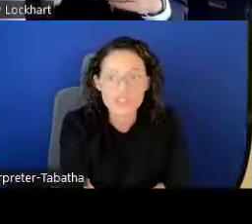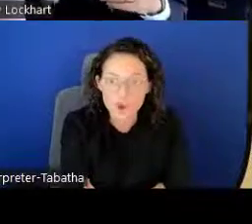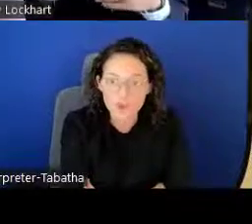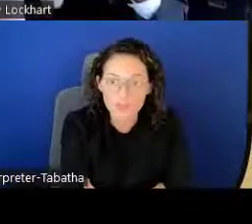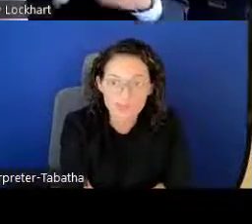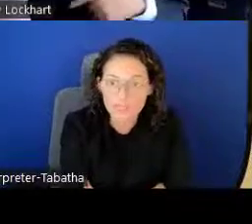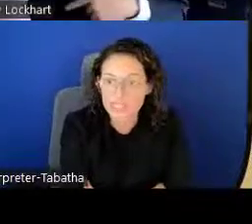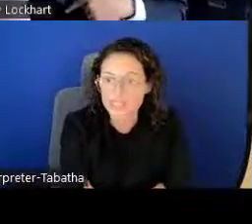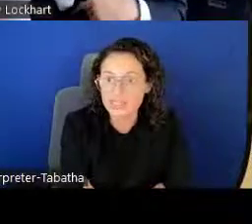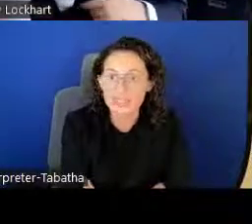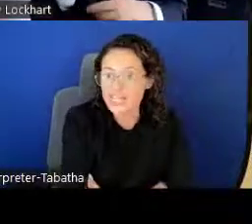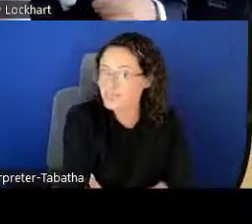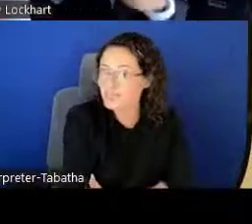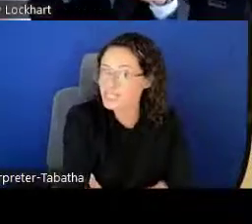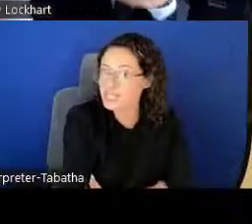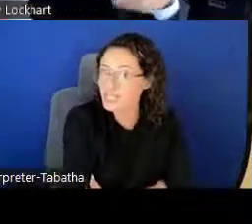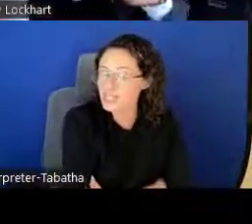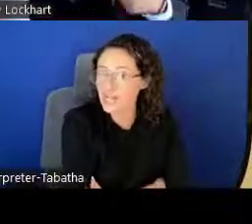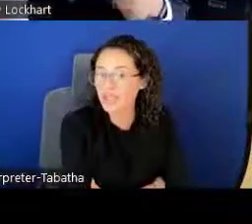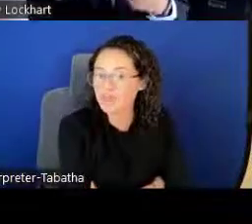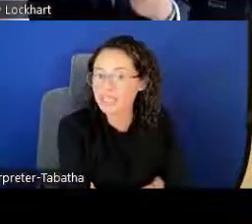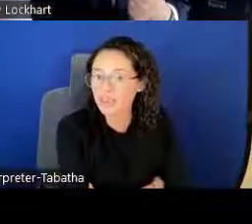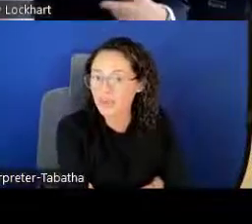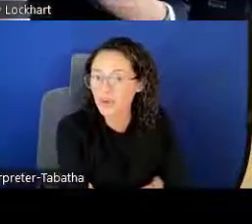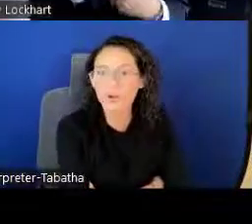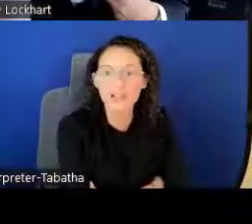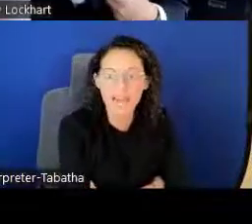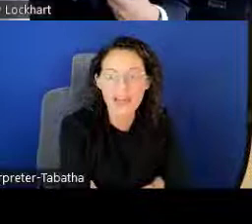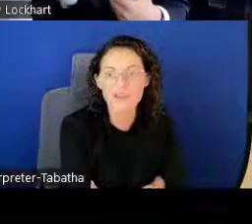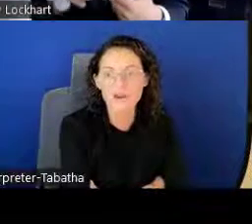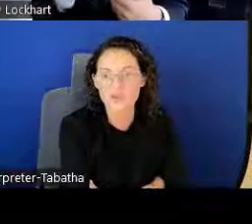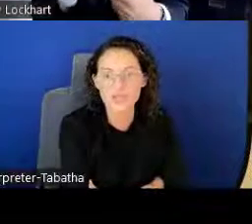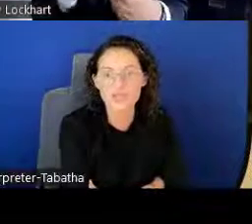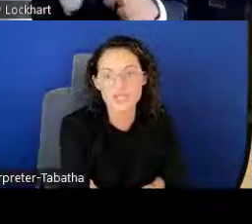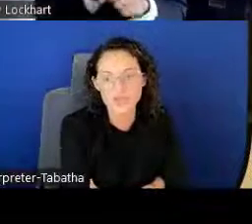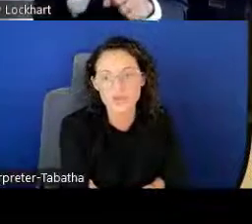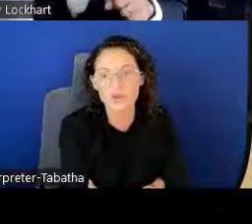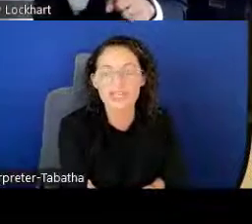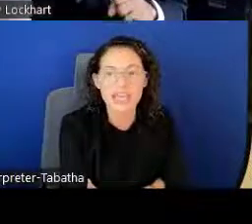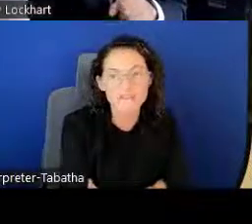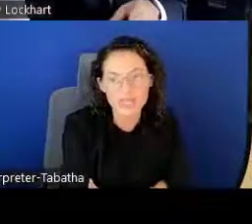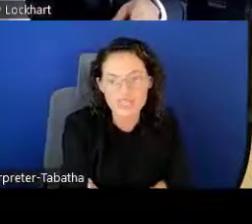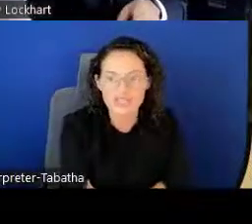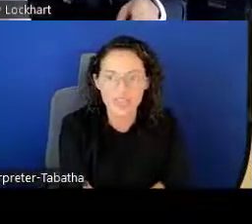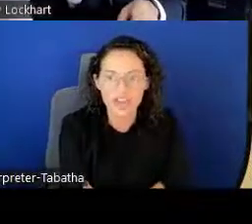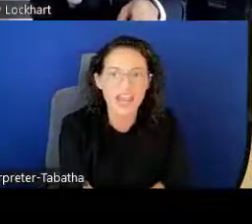So the next presentation I will be giving will have our 2022 information there,